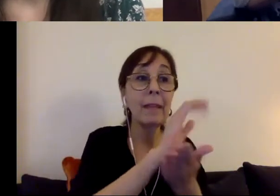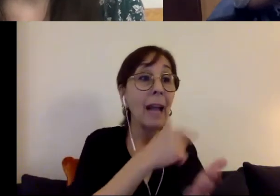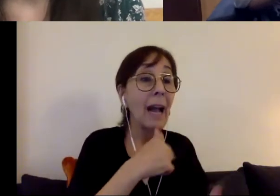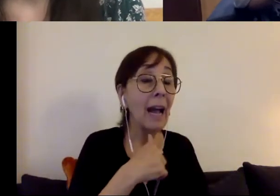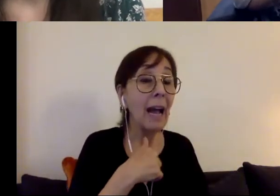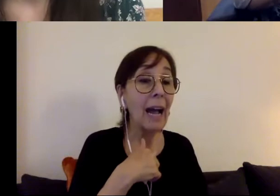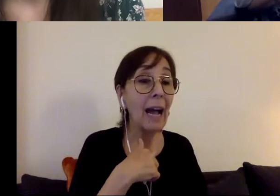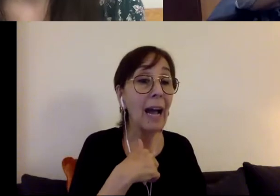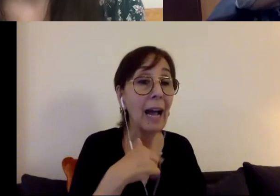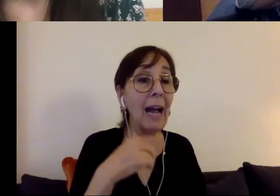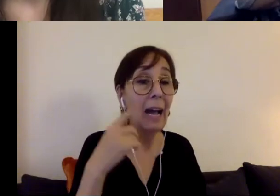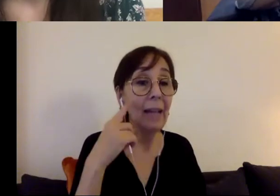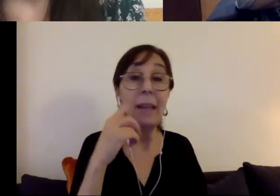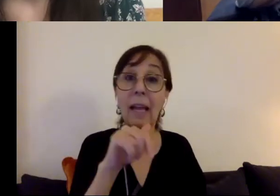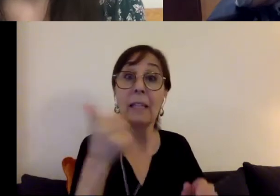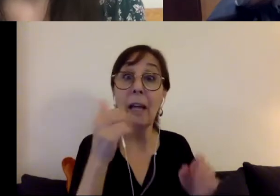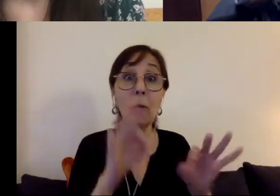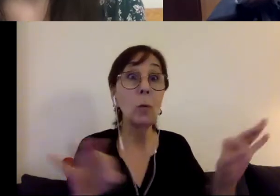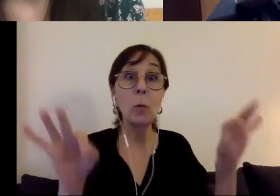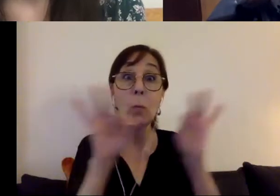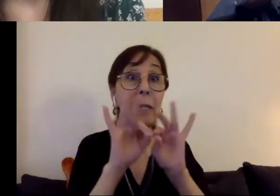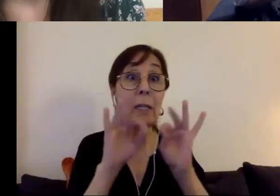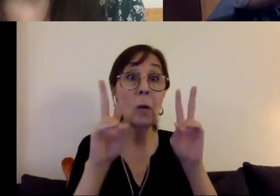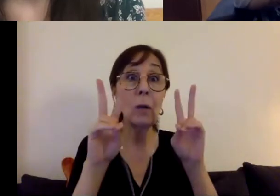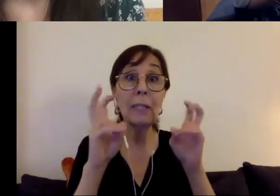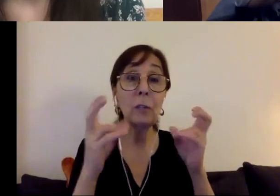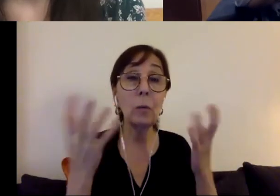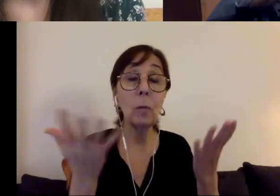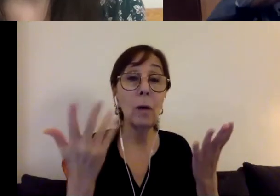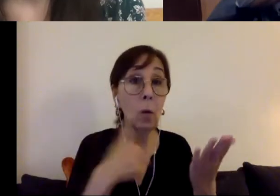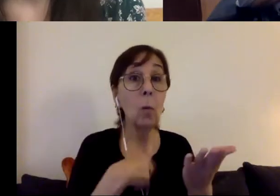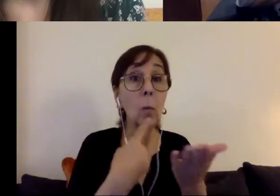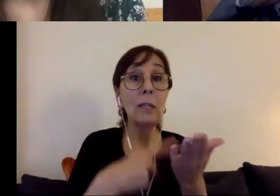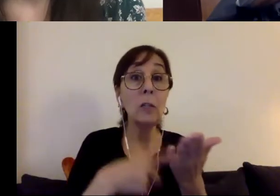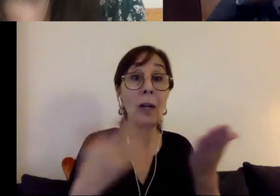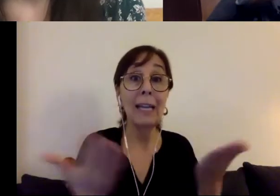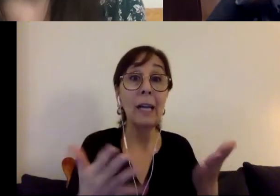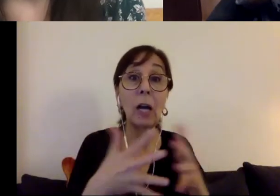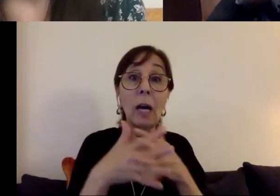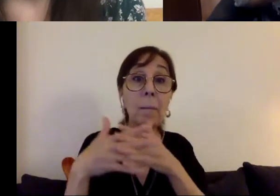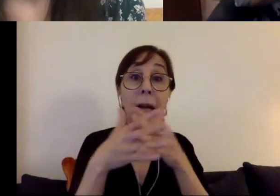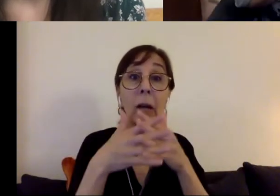another very critical issue is we talk in the United States about 61